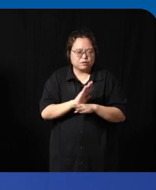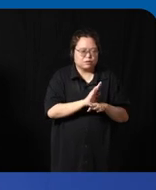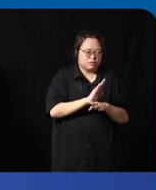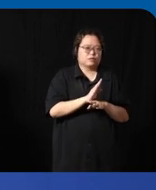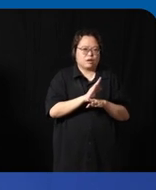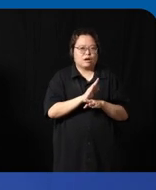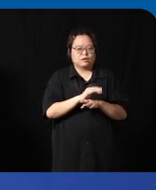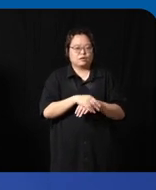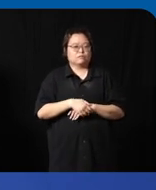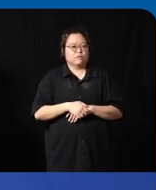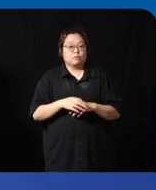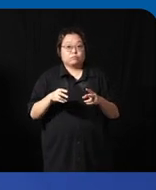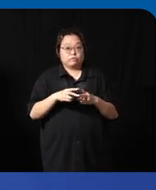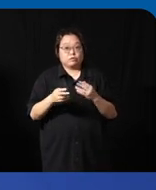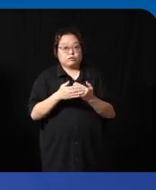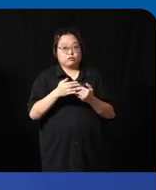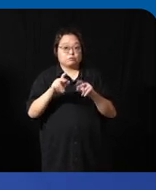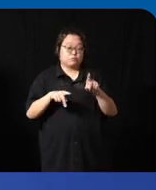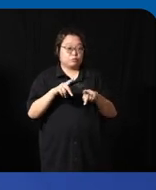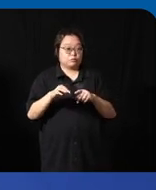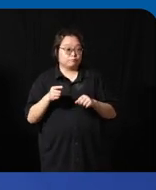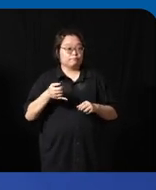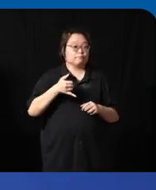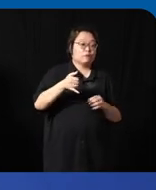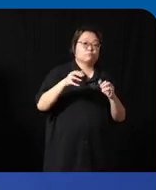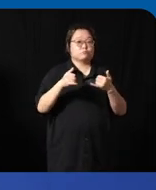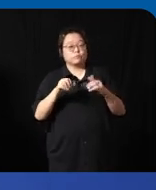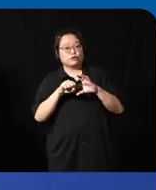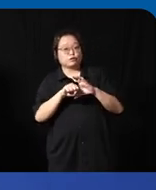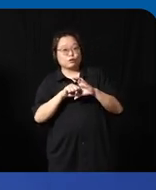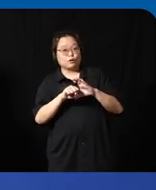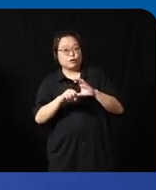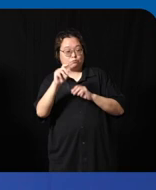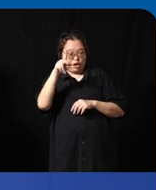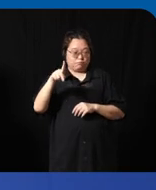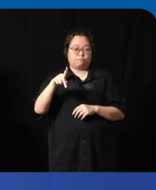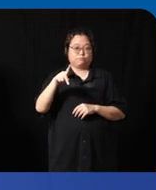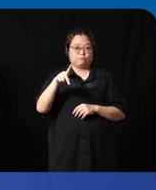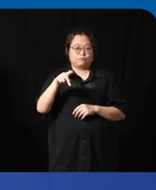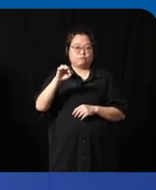people just have to uh go into the Play Store to download the apps I think the challenge that we